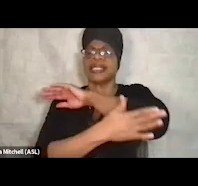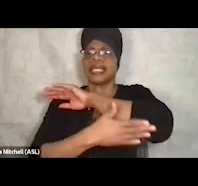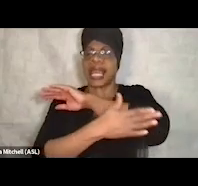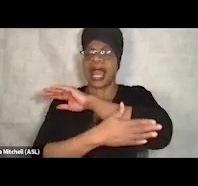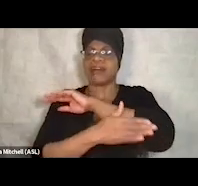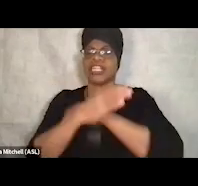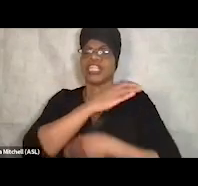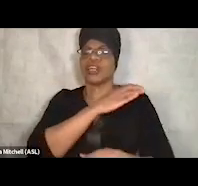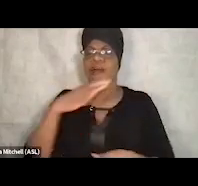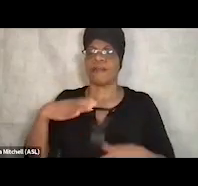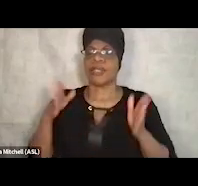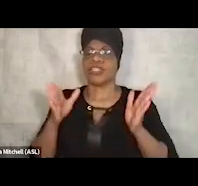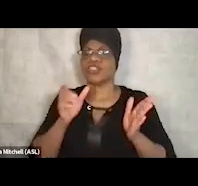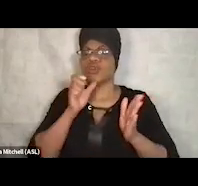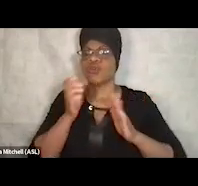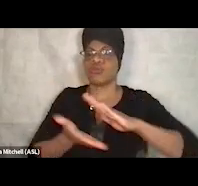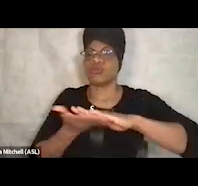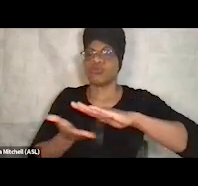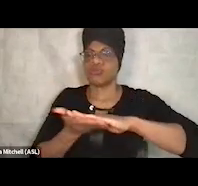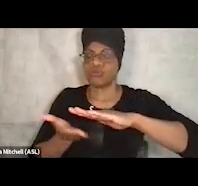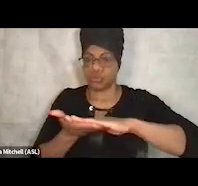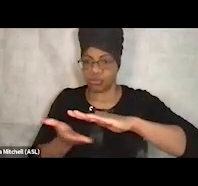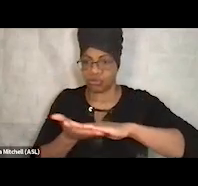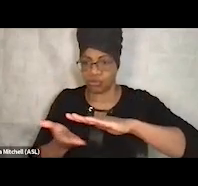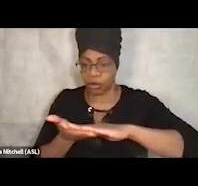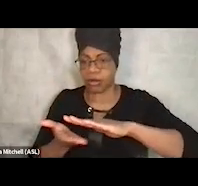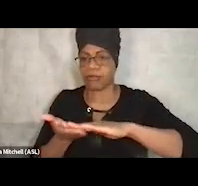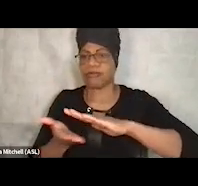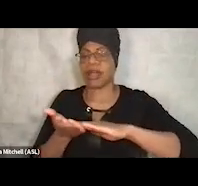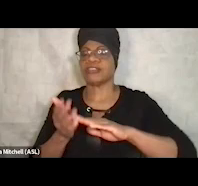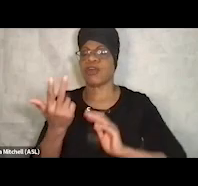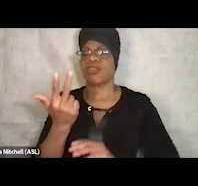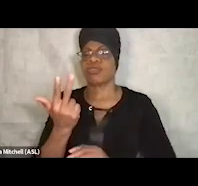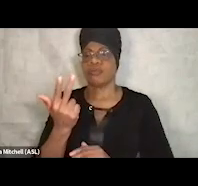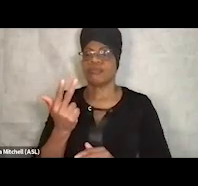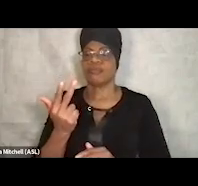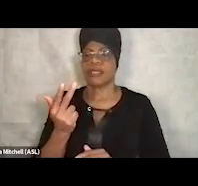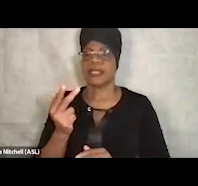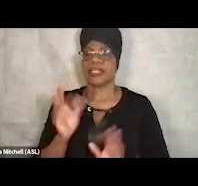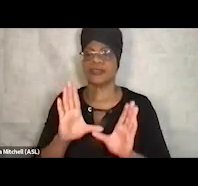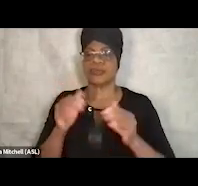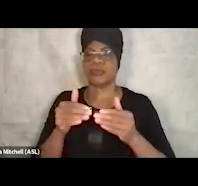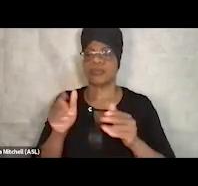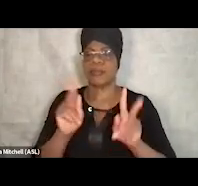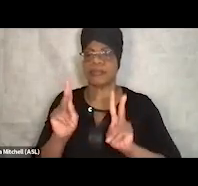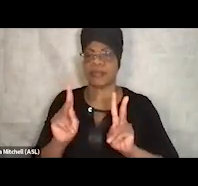and it was a three-person County Commission. And it was first understanding that who runs the show,